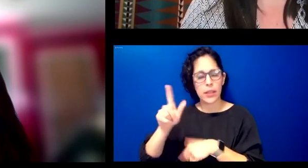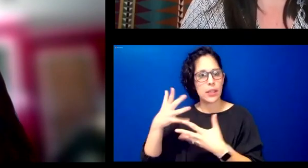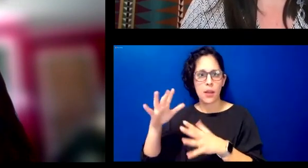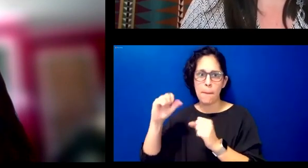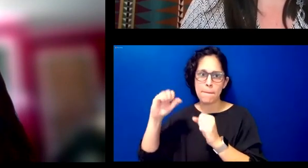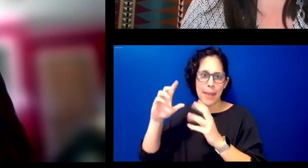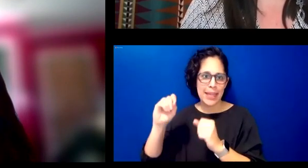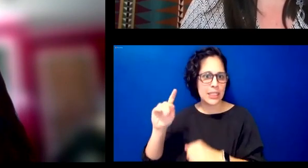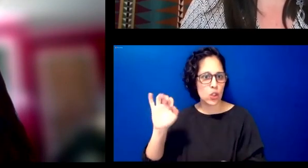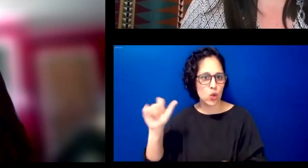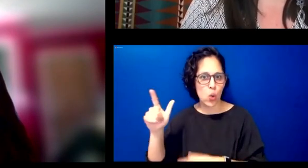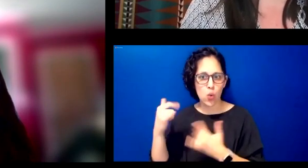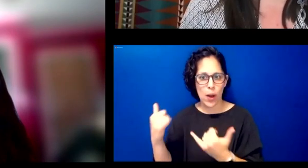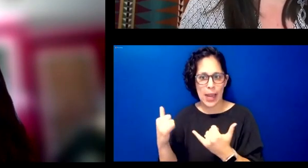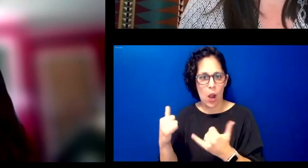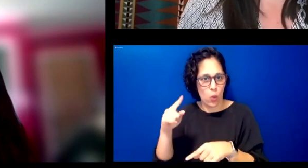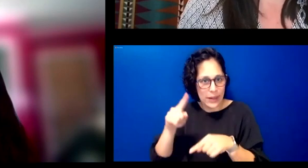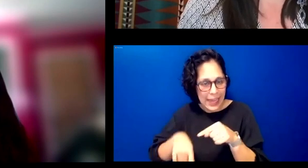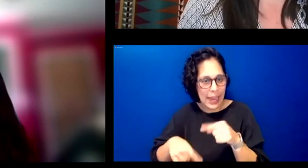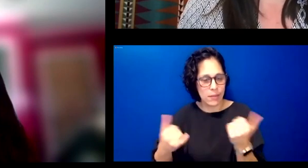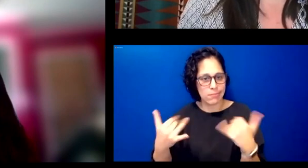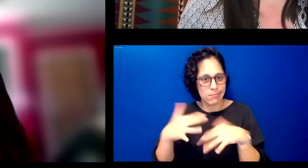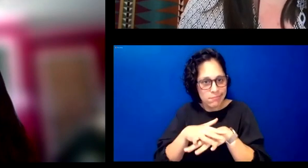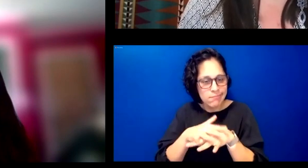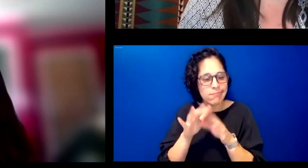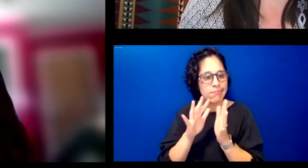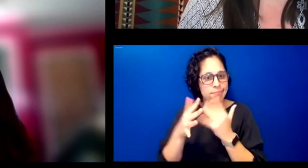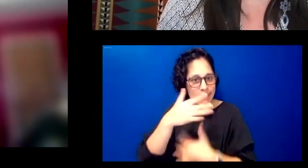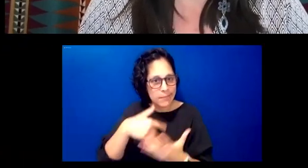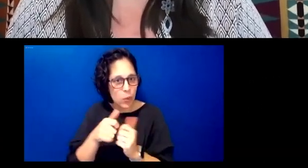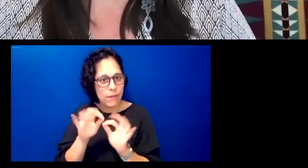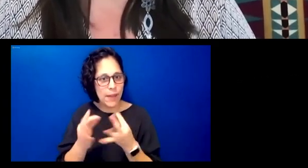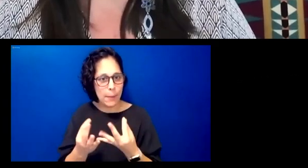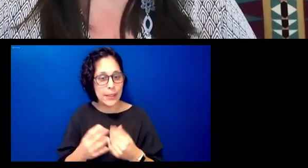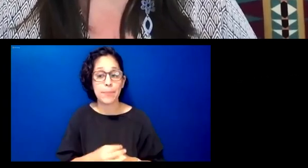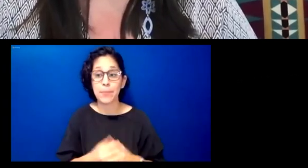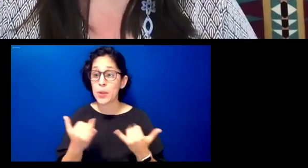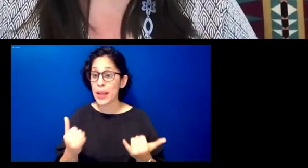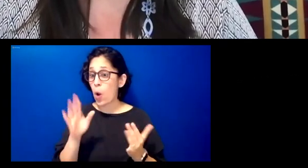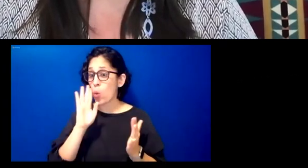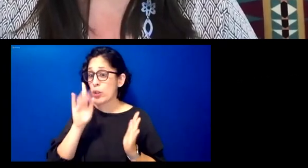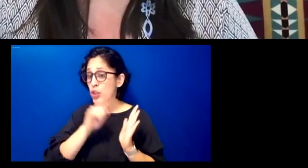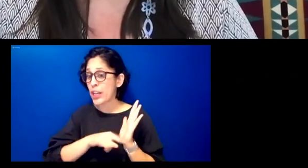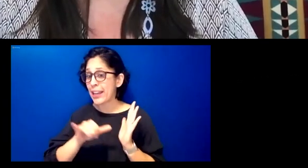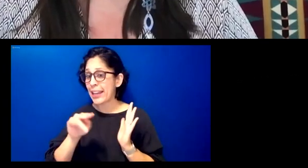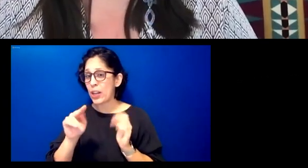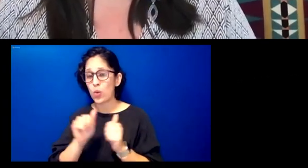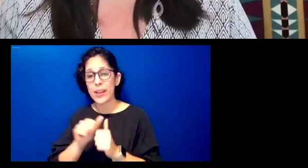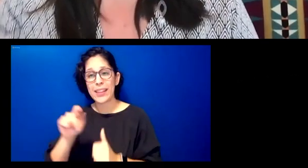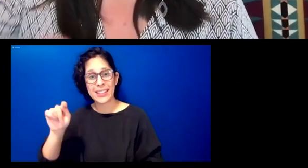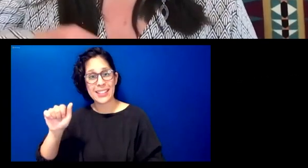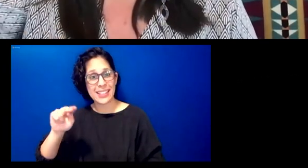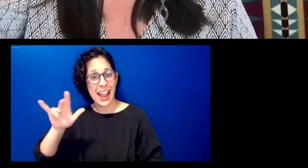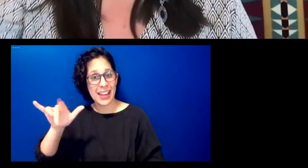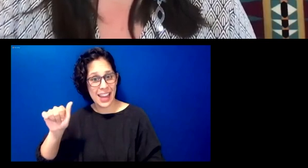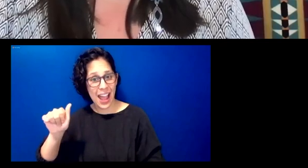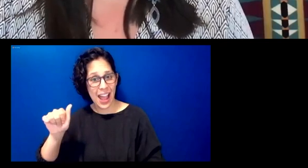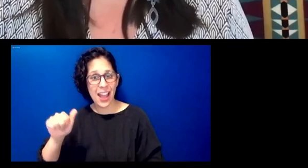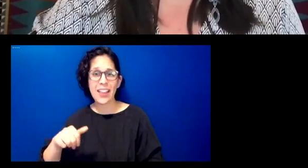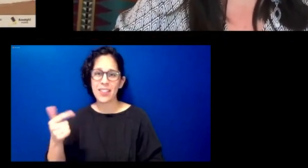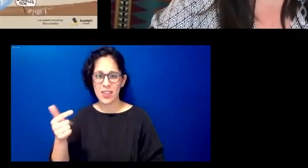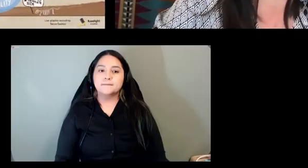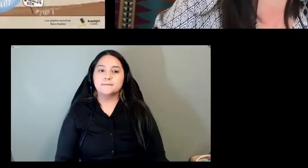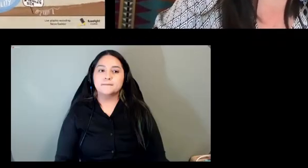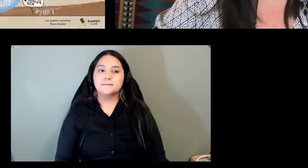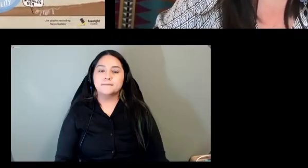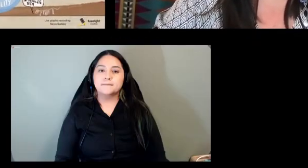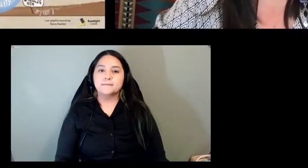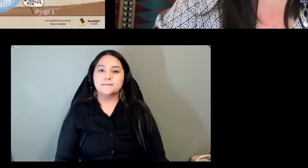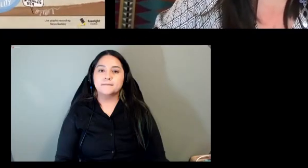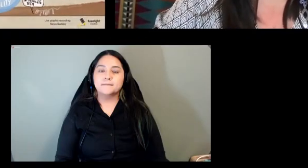this time so let's check back in with tanya with our graphic recording perfect thank you